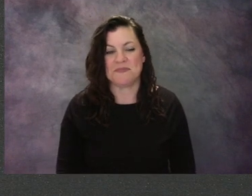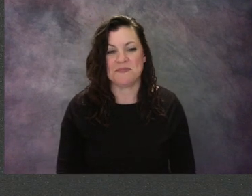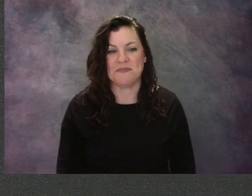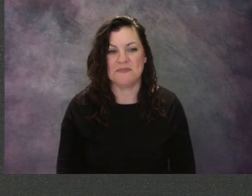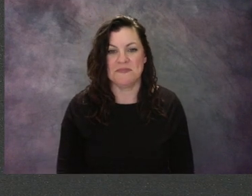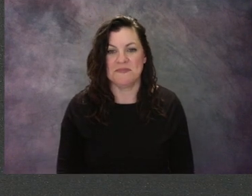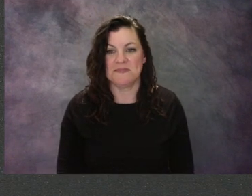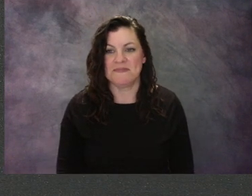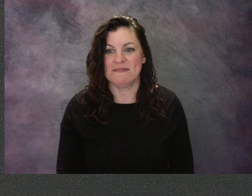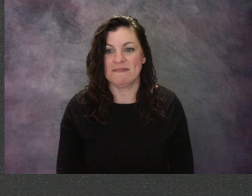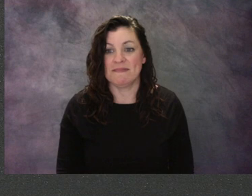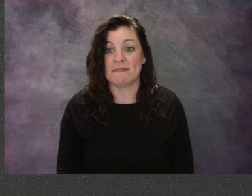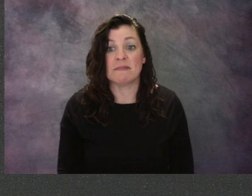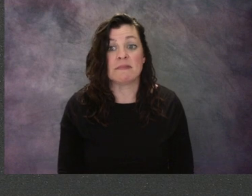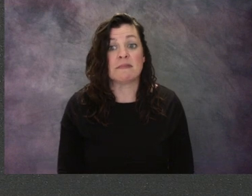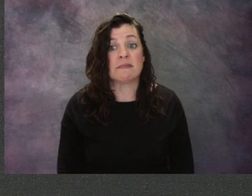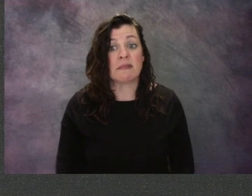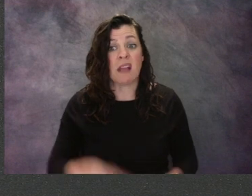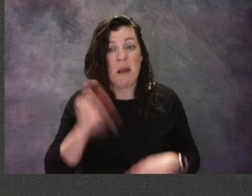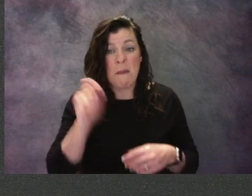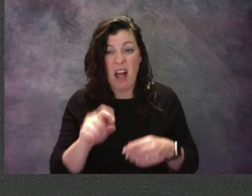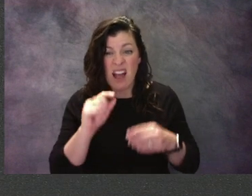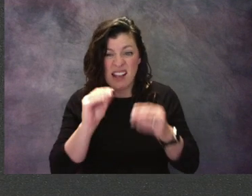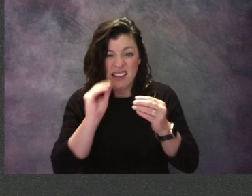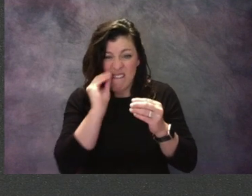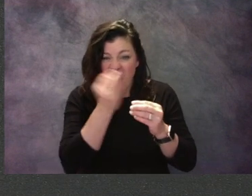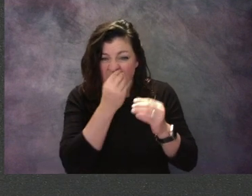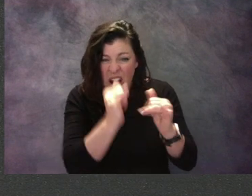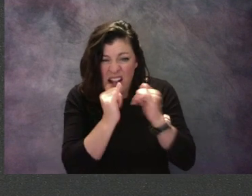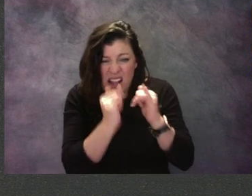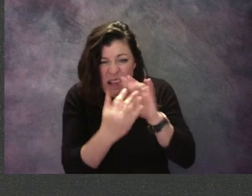And you don't need to do your flowers like mine. You can do them any way you want.